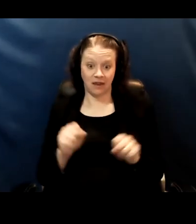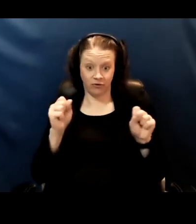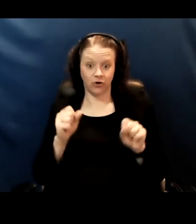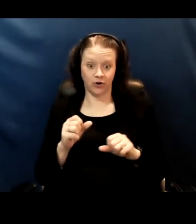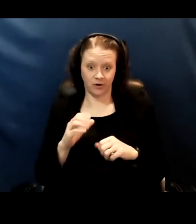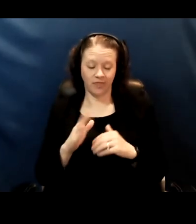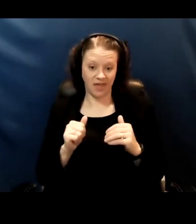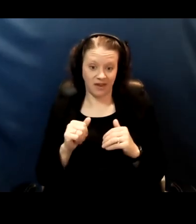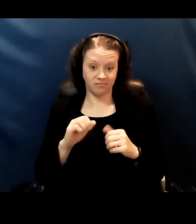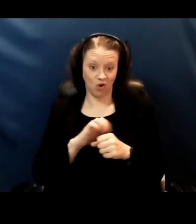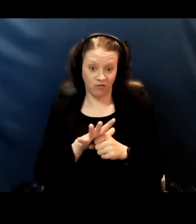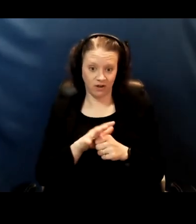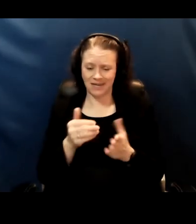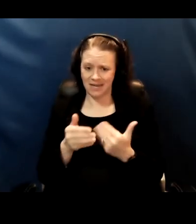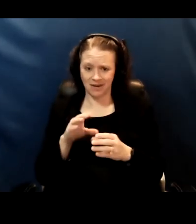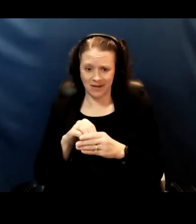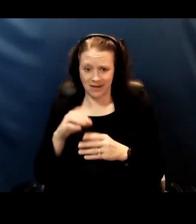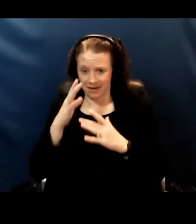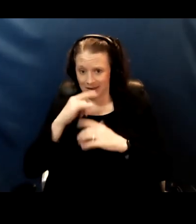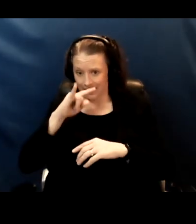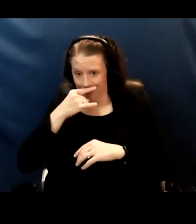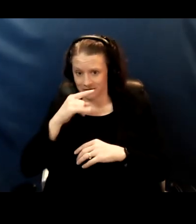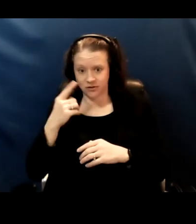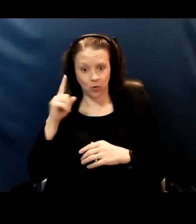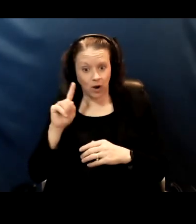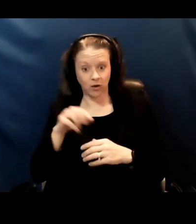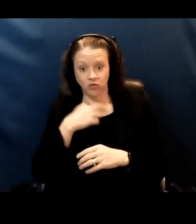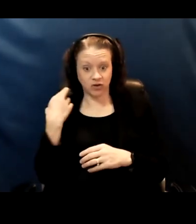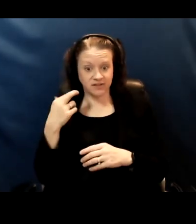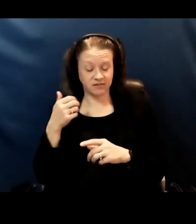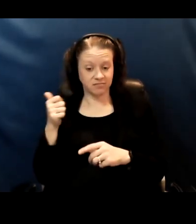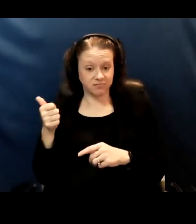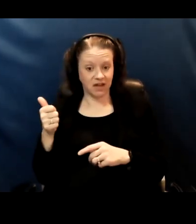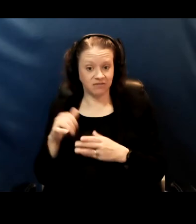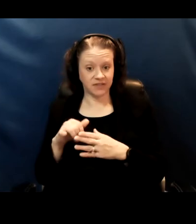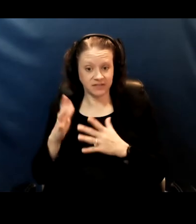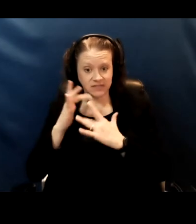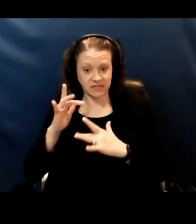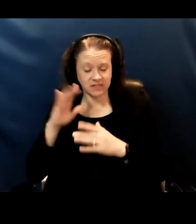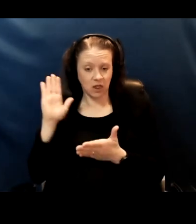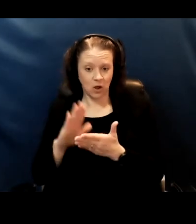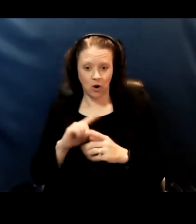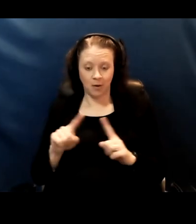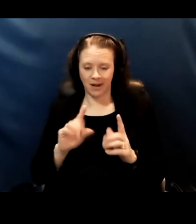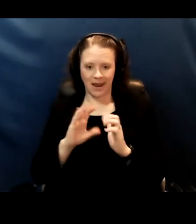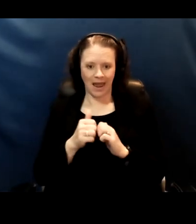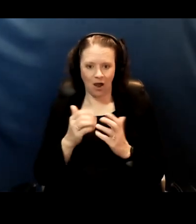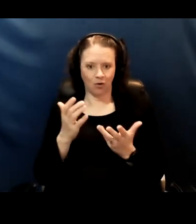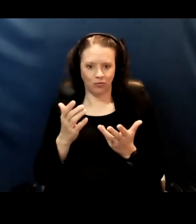even in kids where the risk of the disease is low. But I can't comment on how safe something will be before the studies